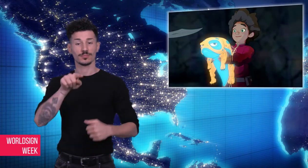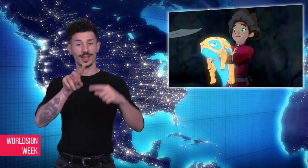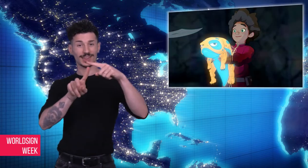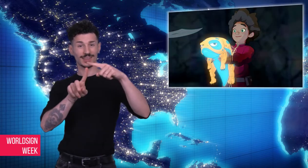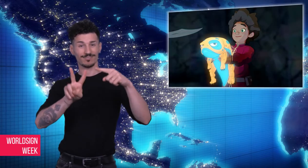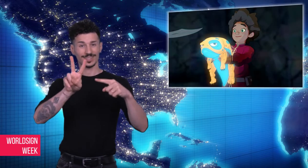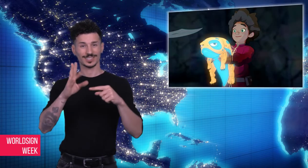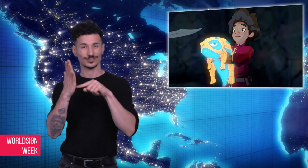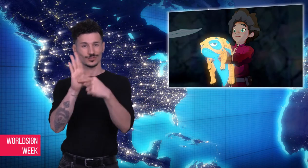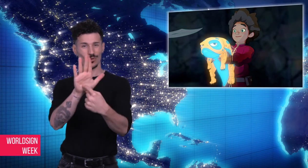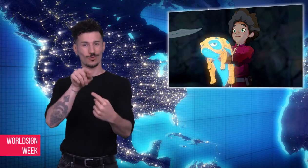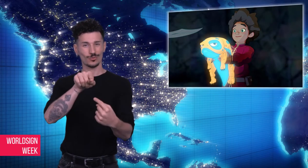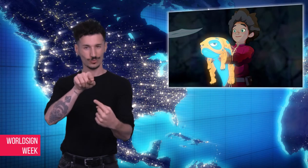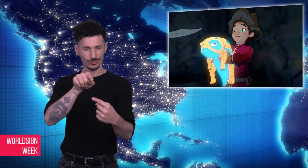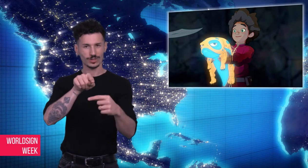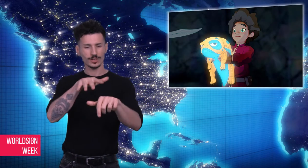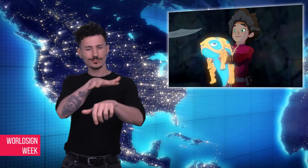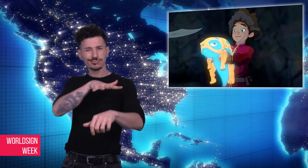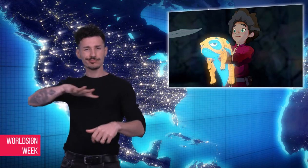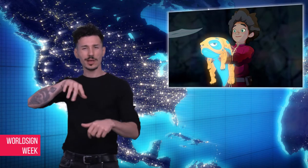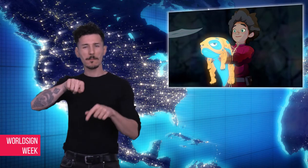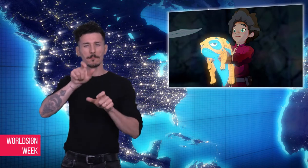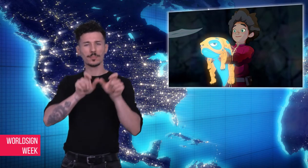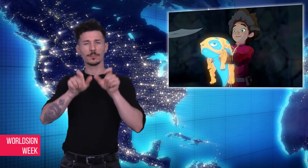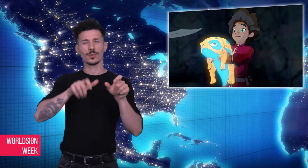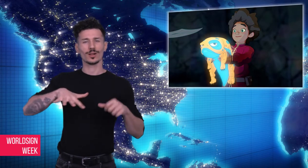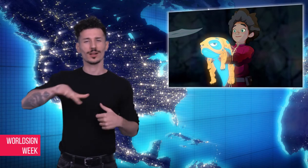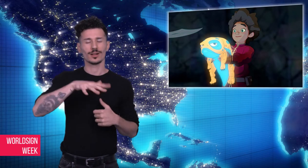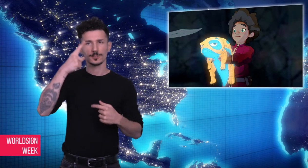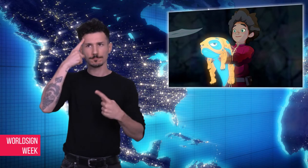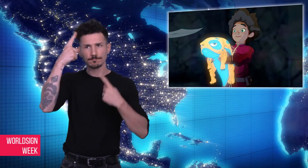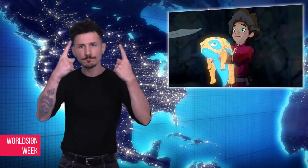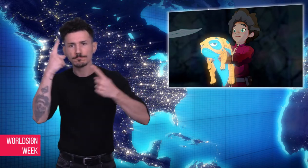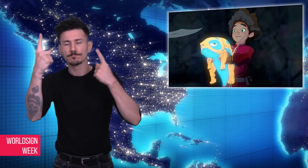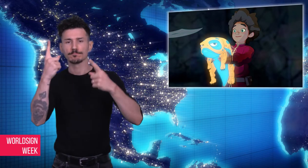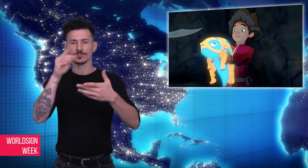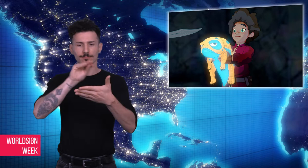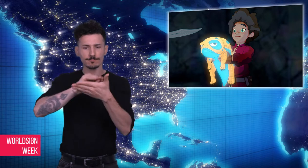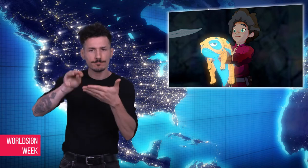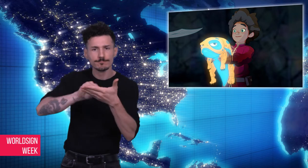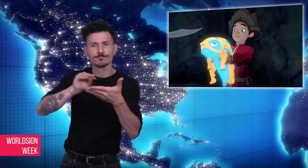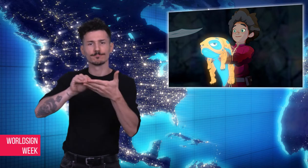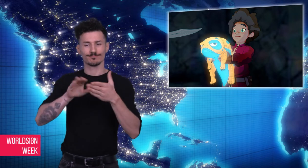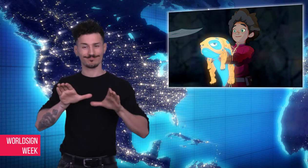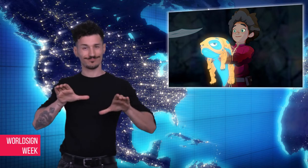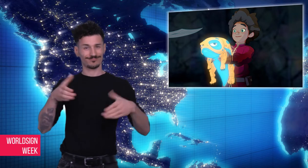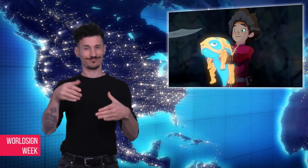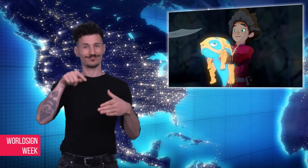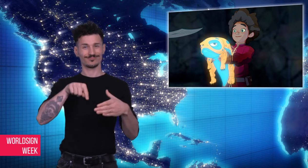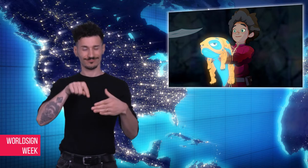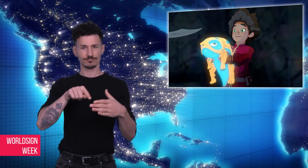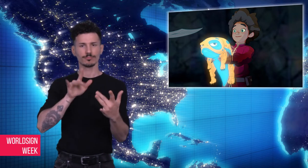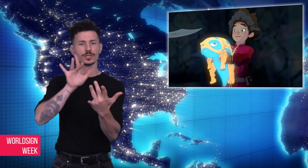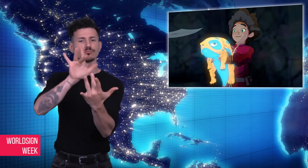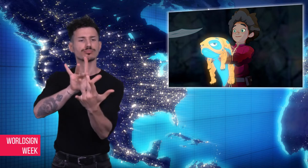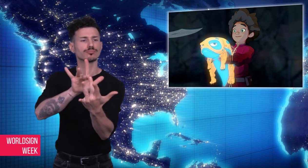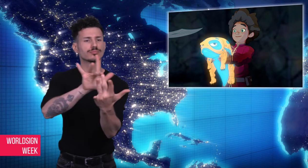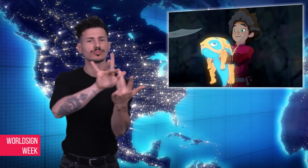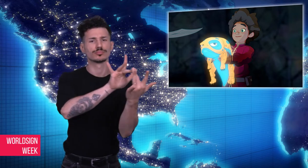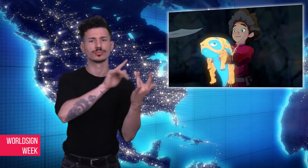The series main writers stated that they reached out to Deaf